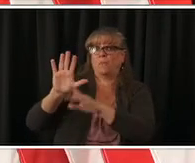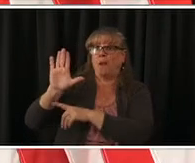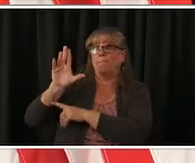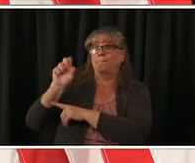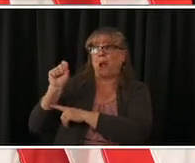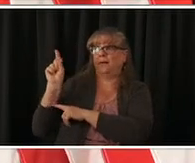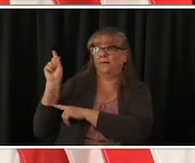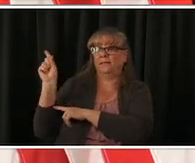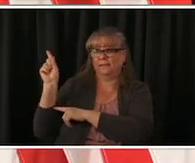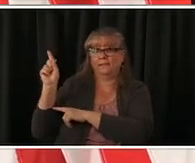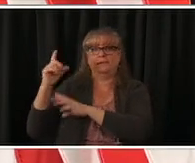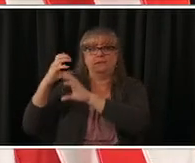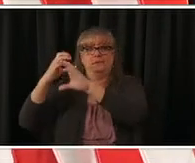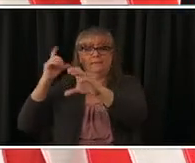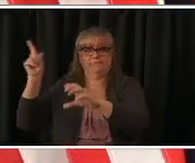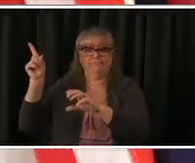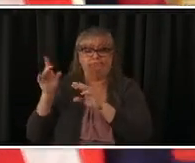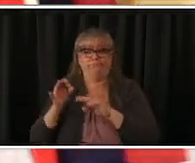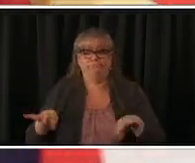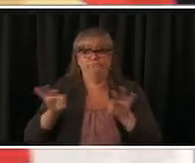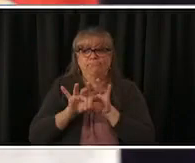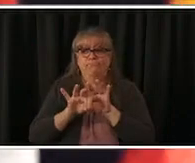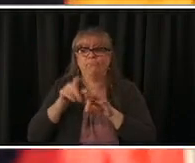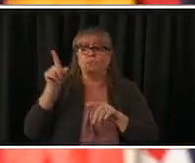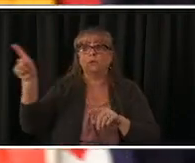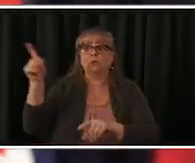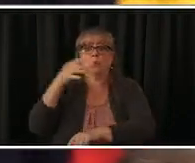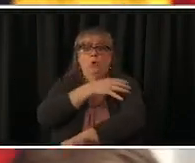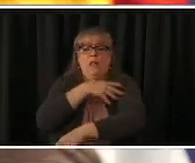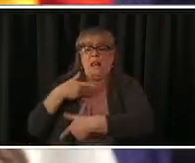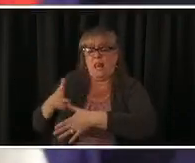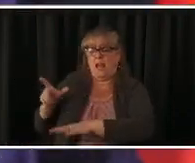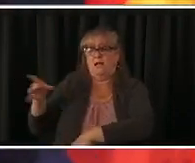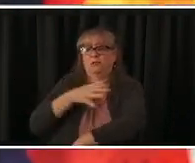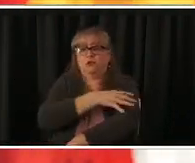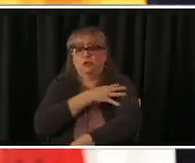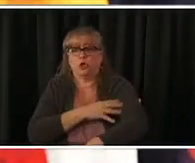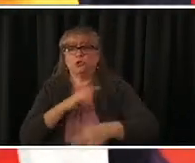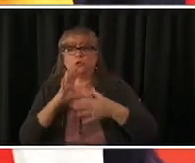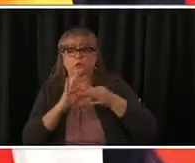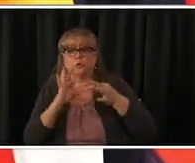on the anticipated vaccine supply in the next few weeks that we're we're basing this opening